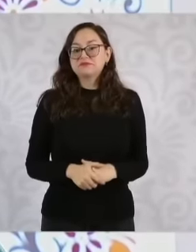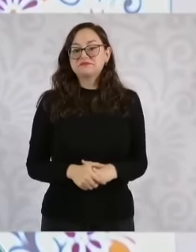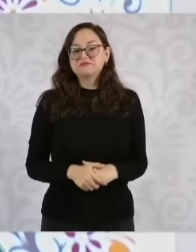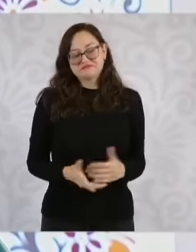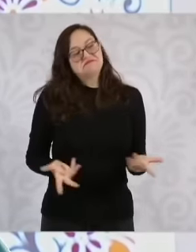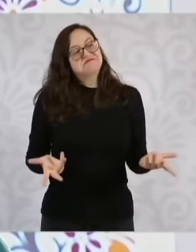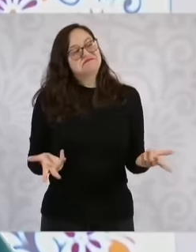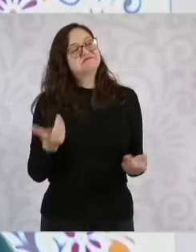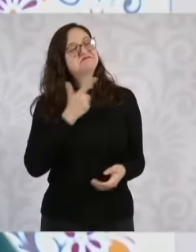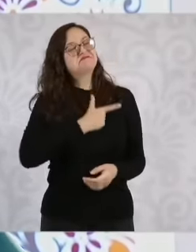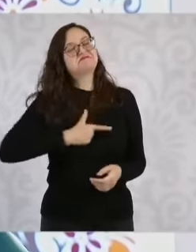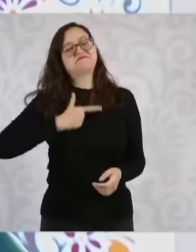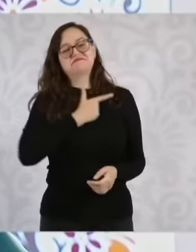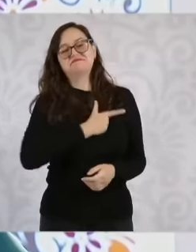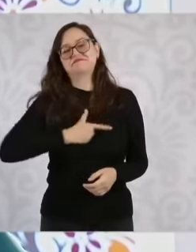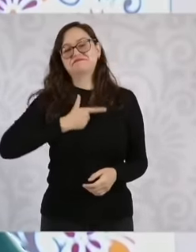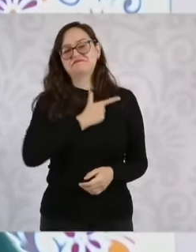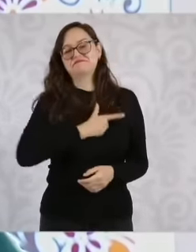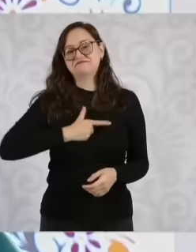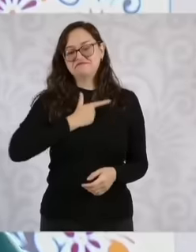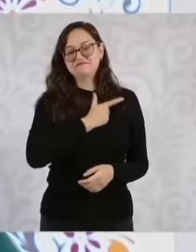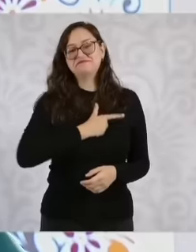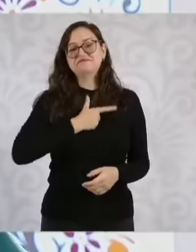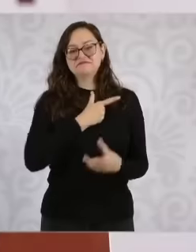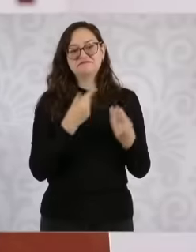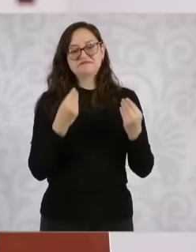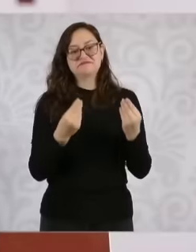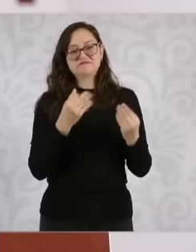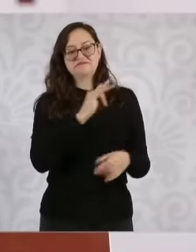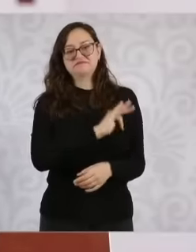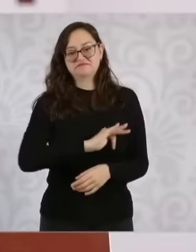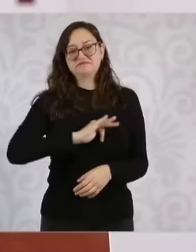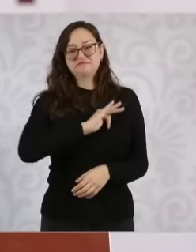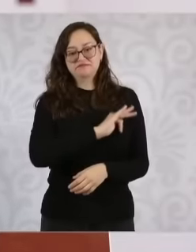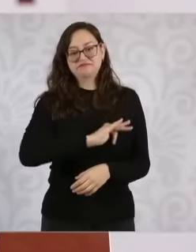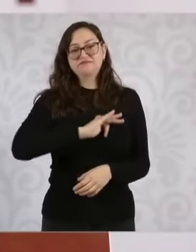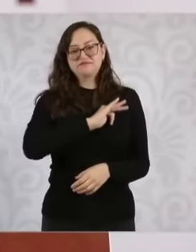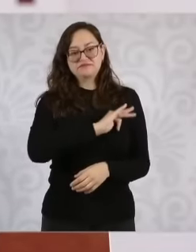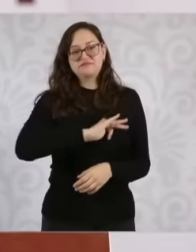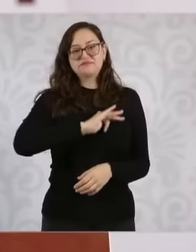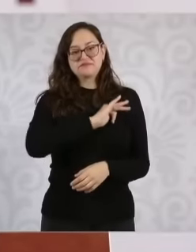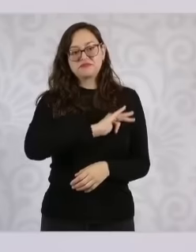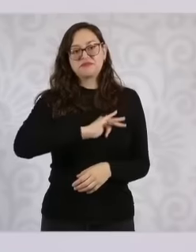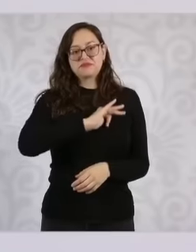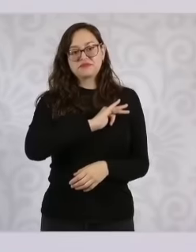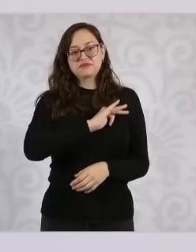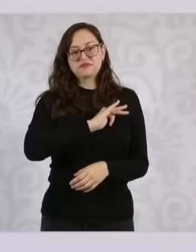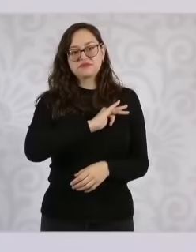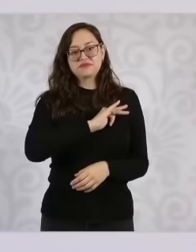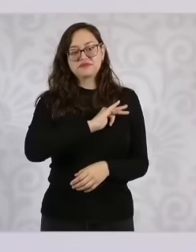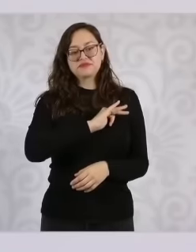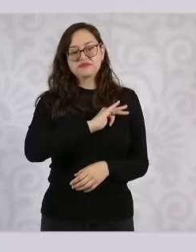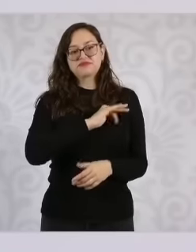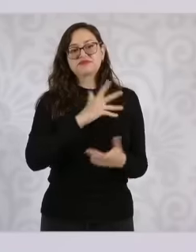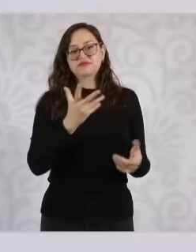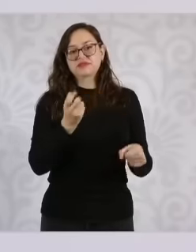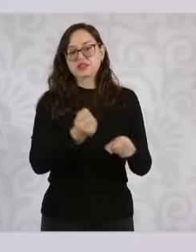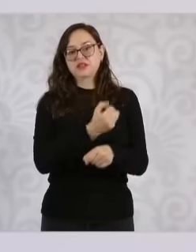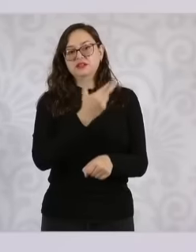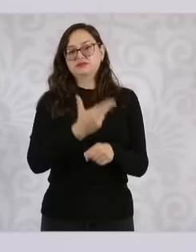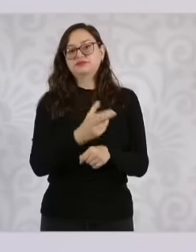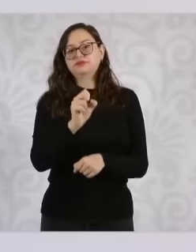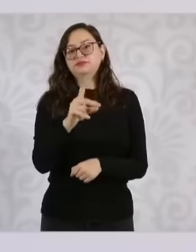very pleased and congratulations to the secretariat of national defense that He was the one who